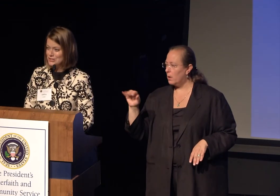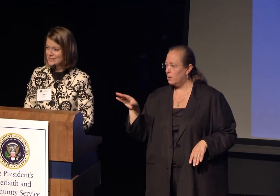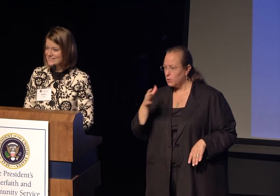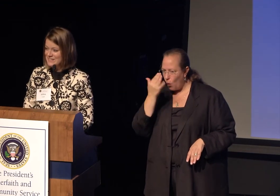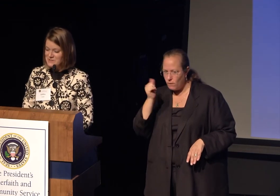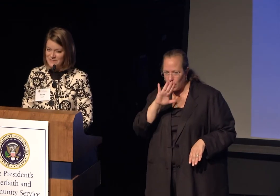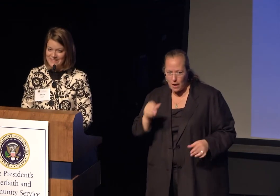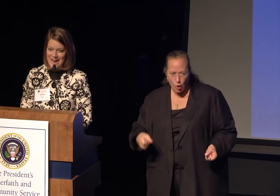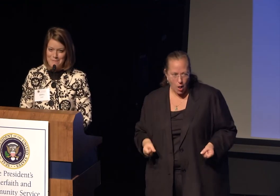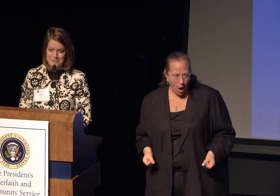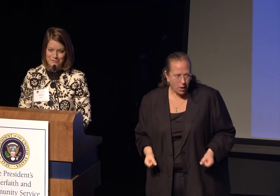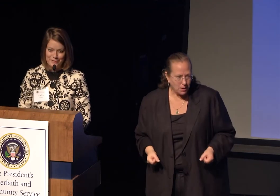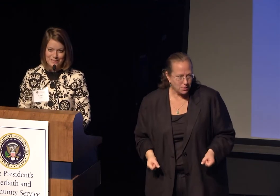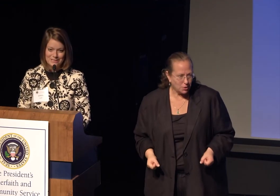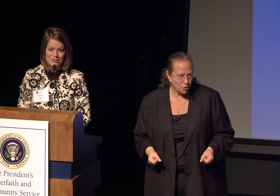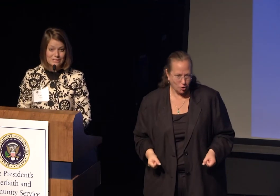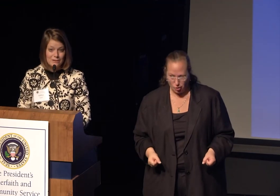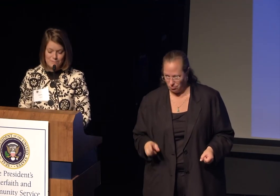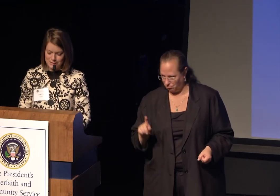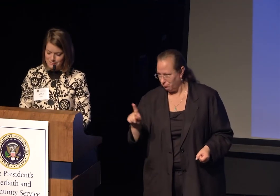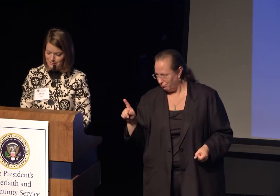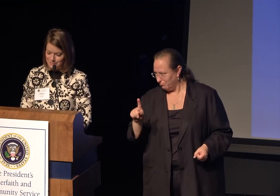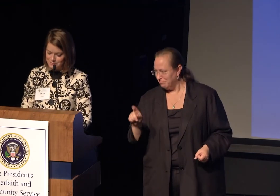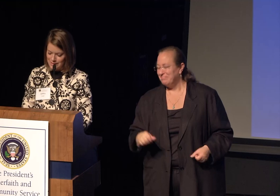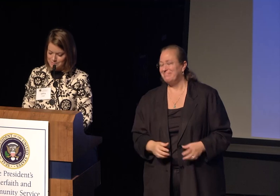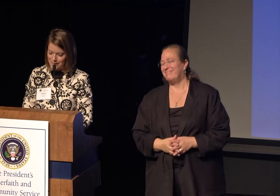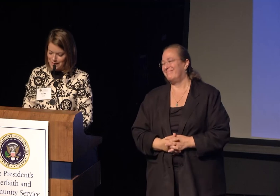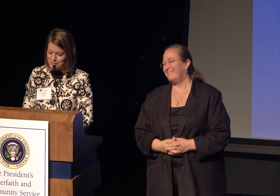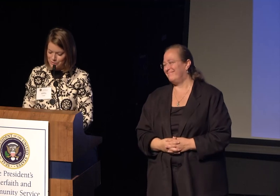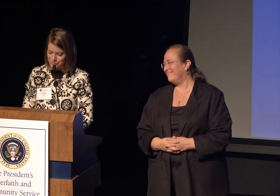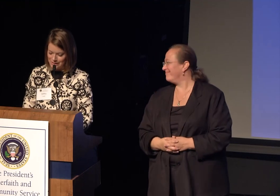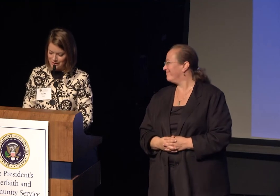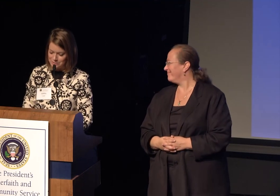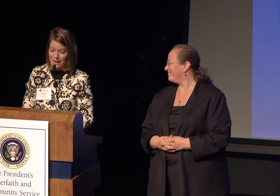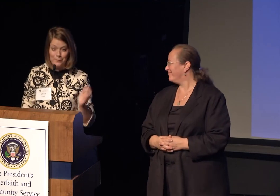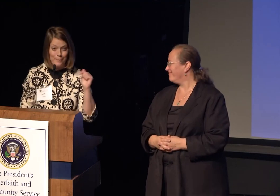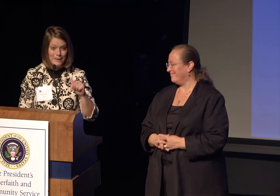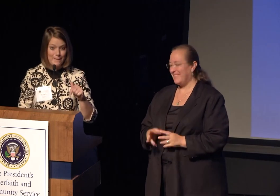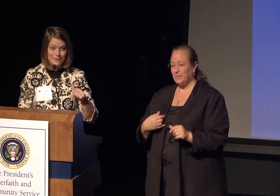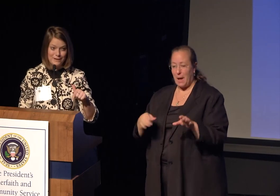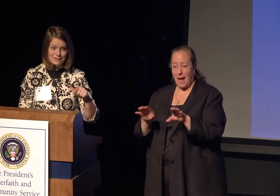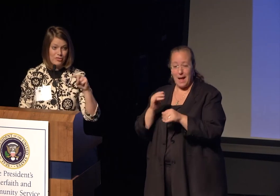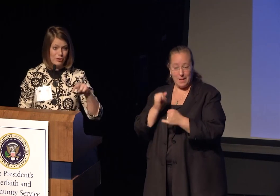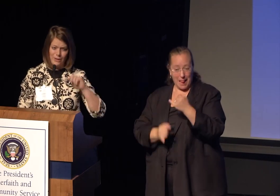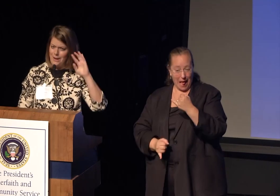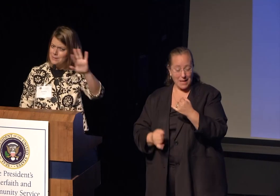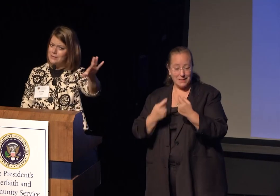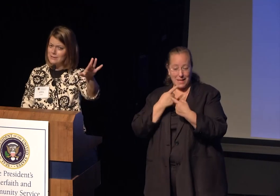That's my, that's my last closing announcement. I won't be up here -- I'm here in the audience